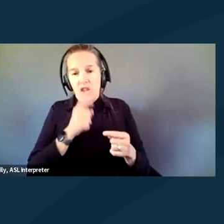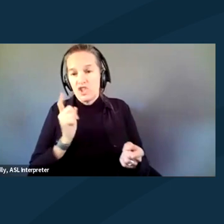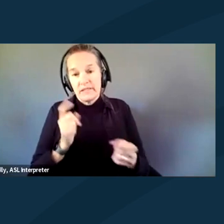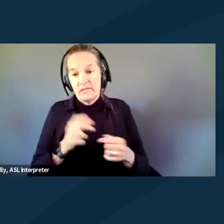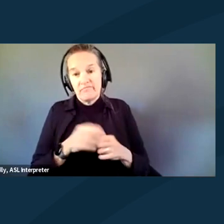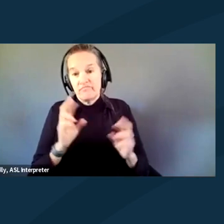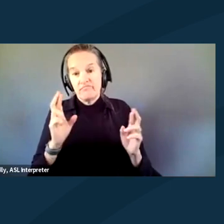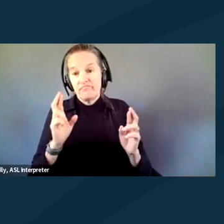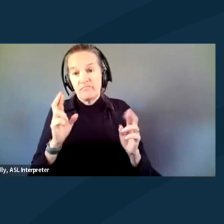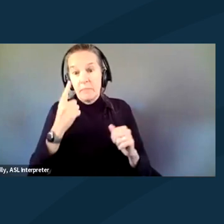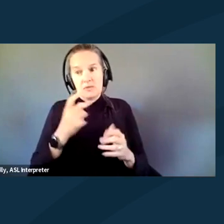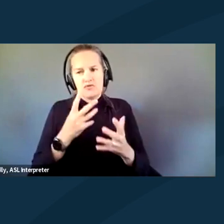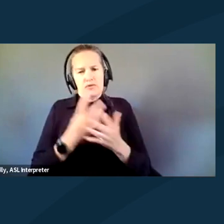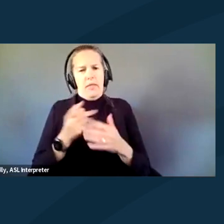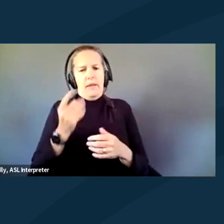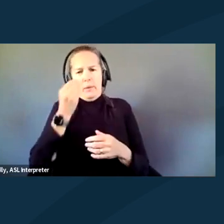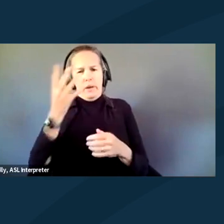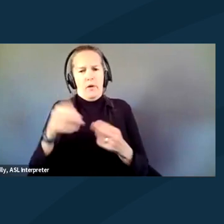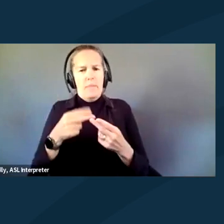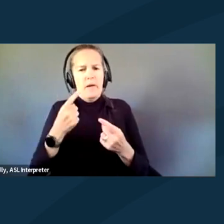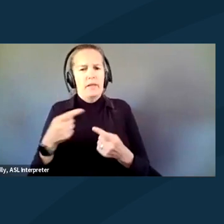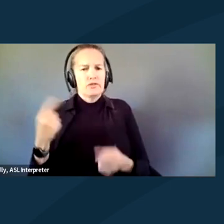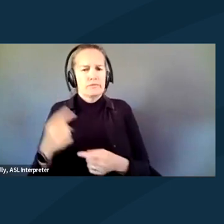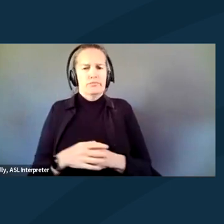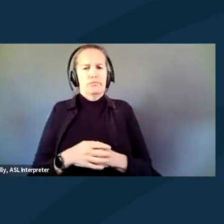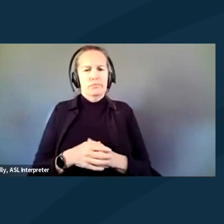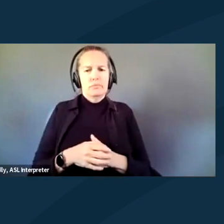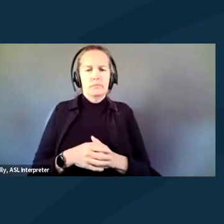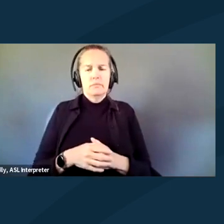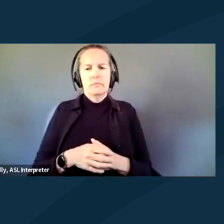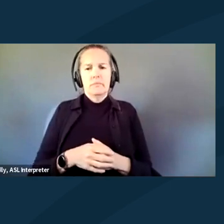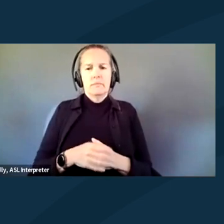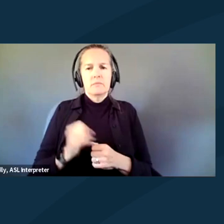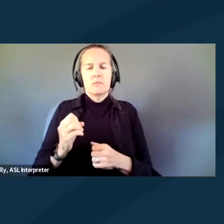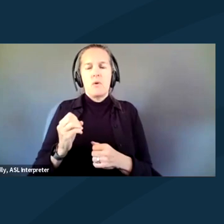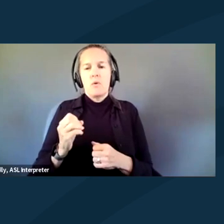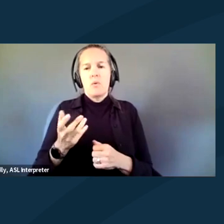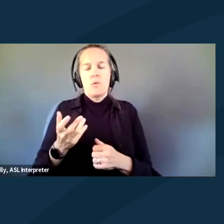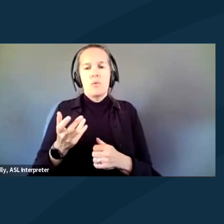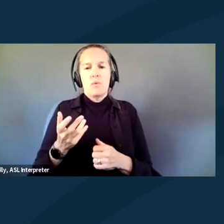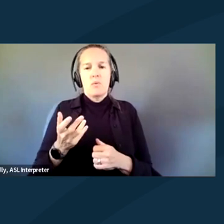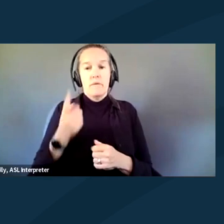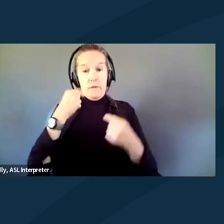'cause in jail, they don't care about those things. And so for me,